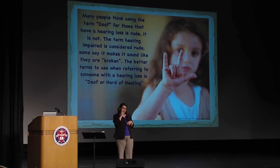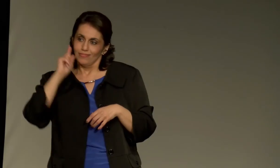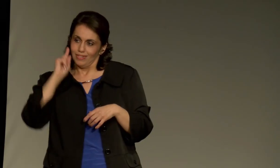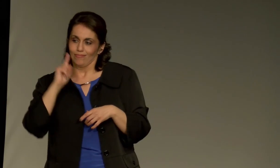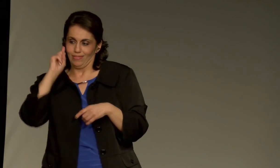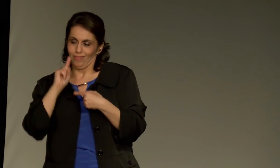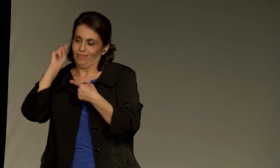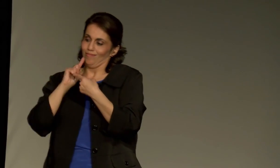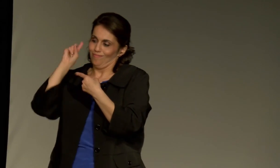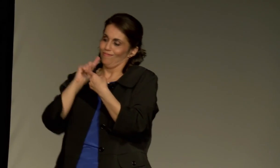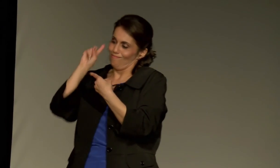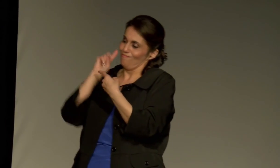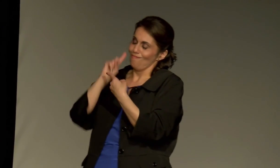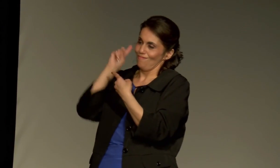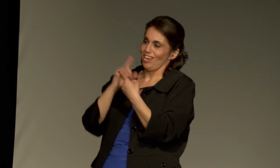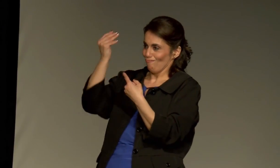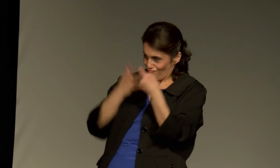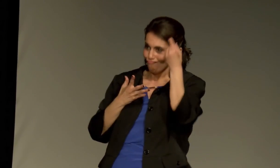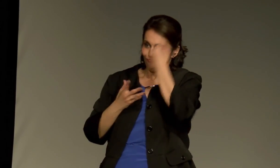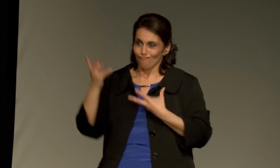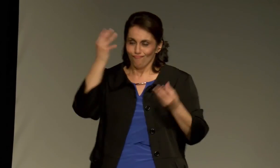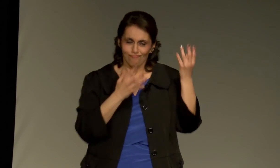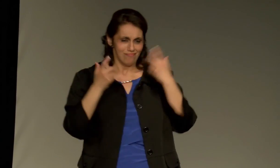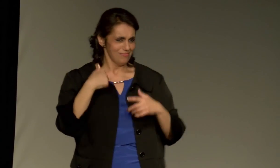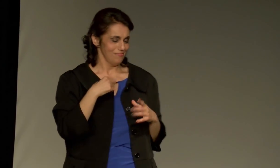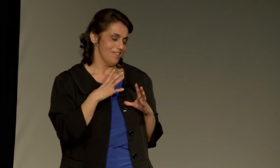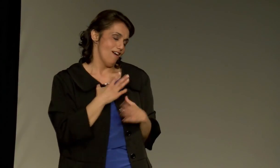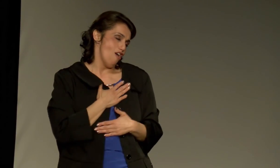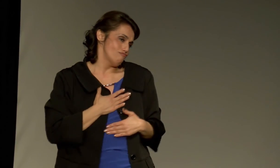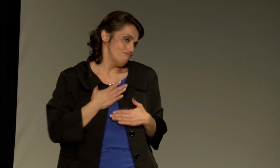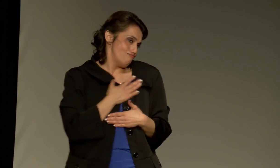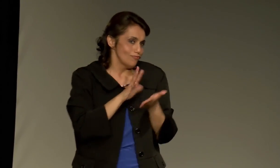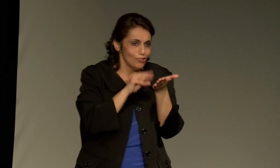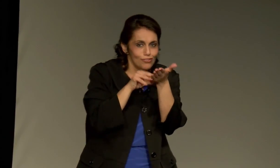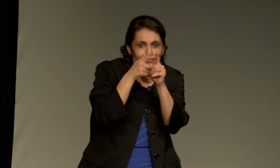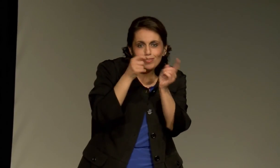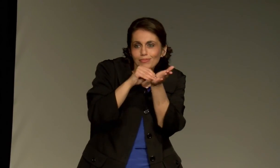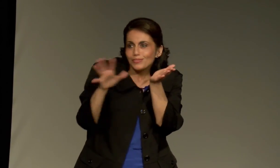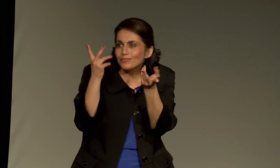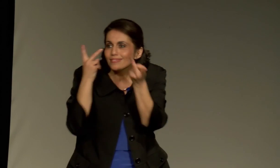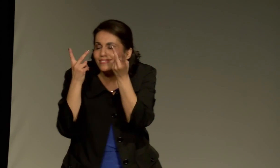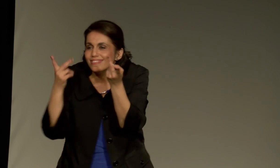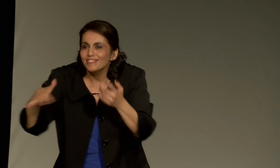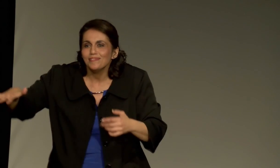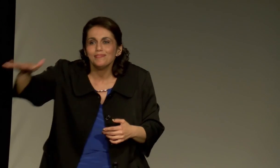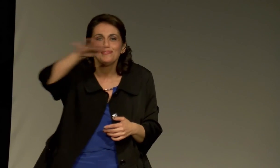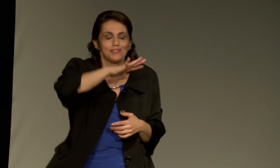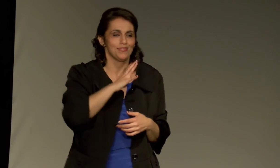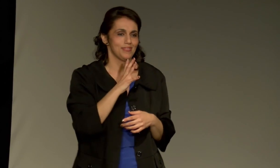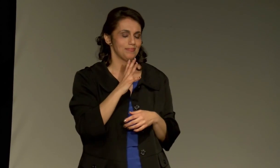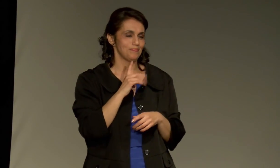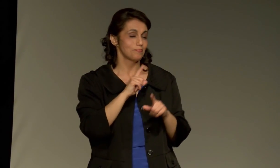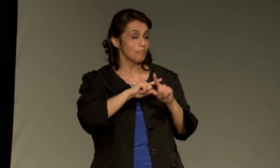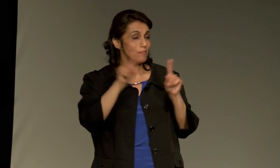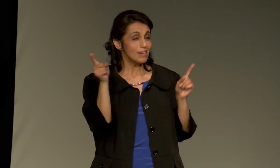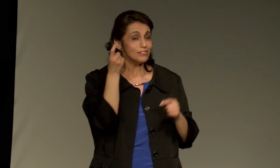tell me things about deaf people or deaf-related issues, which is great. I love that. I love learning from students.